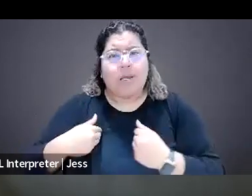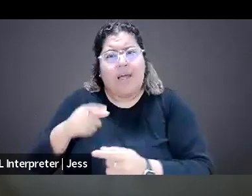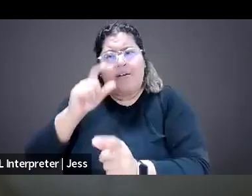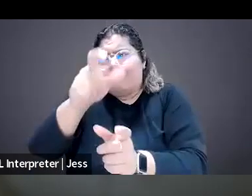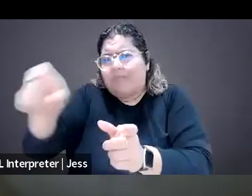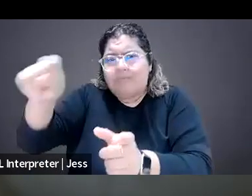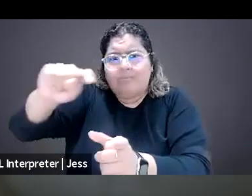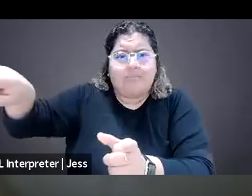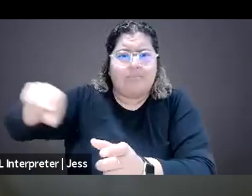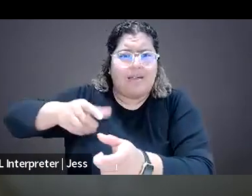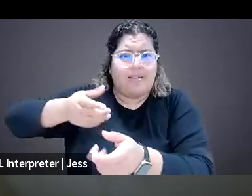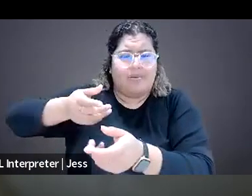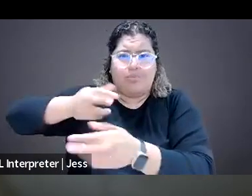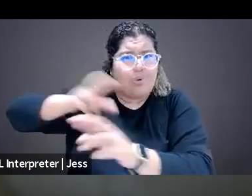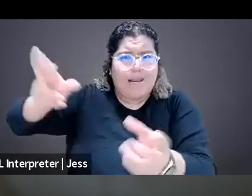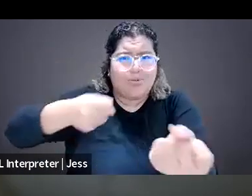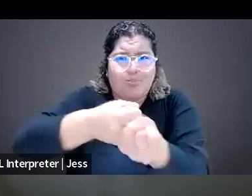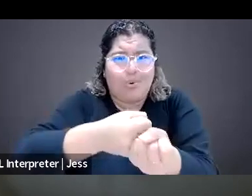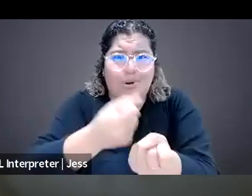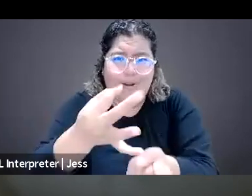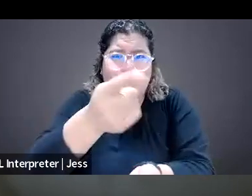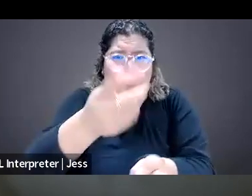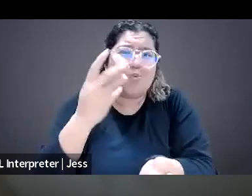and who can support you if you are confronting a massive attack.